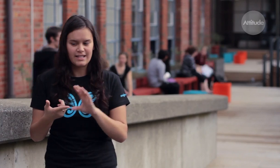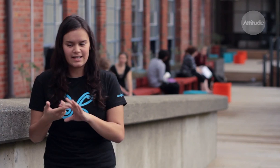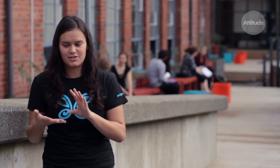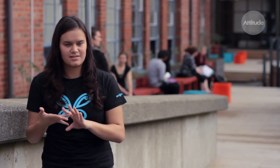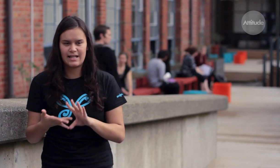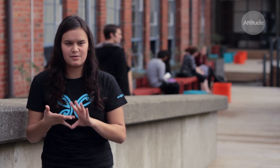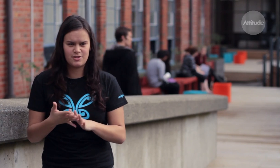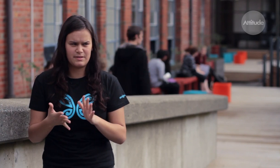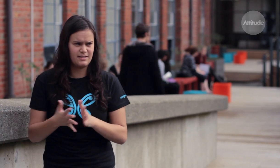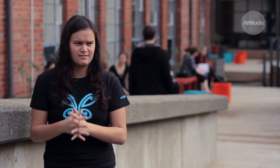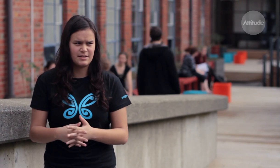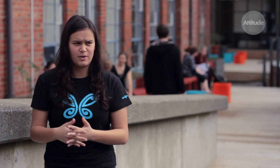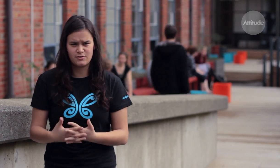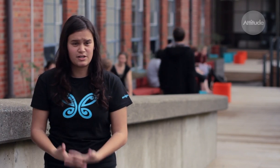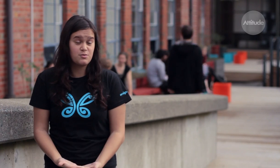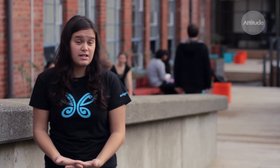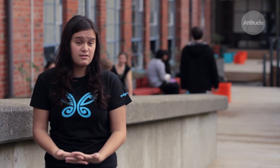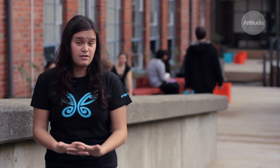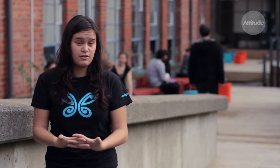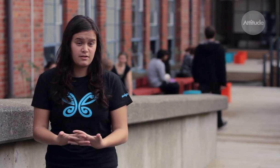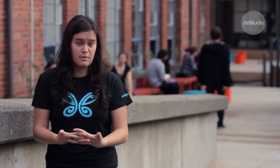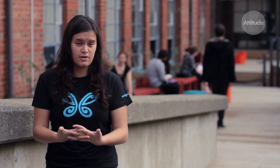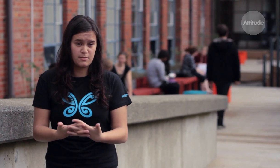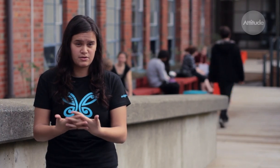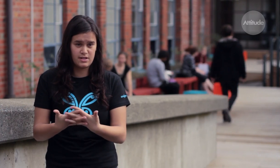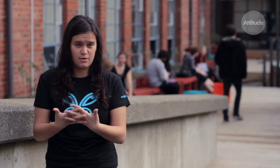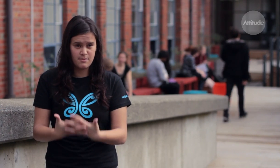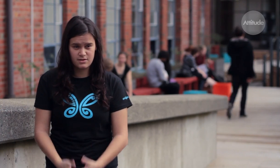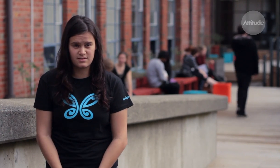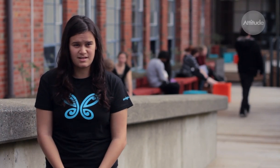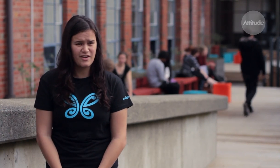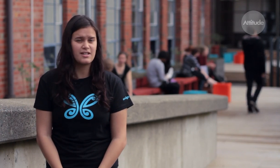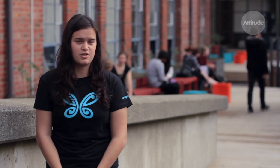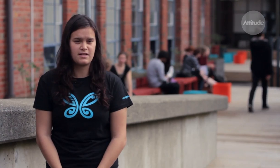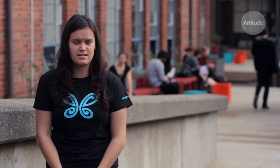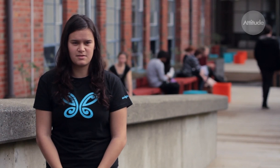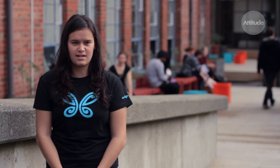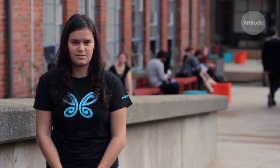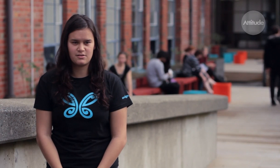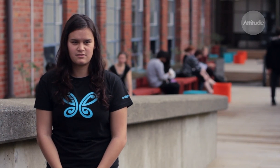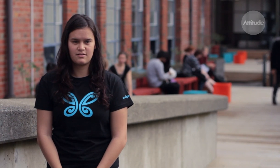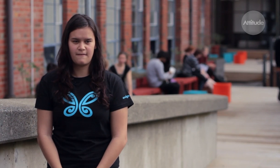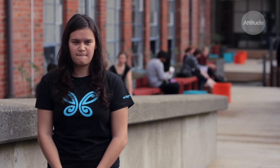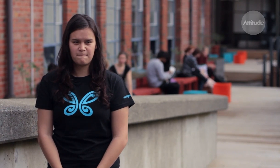I think English and Sign language should be compulsory because we learn Maori compulsory in Primary schools and it should be the same with Sign language.